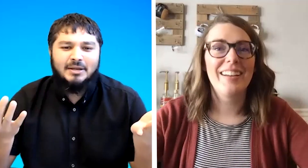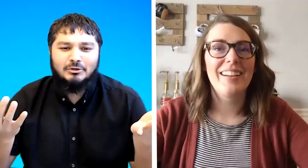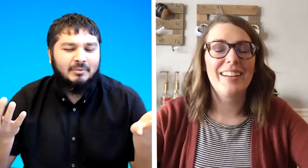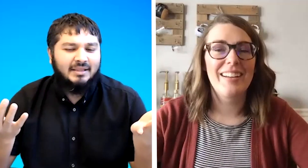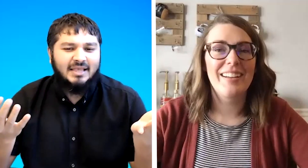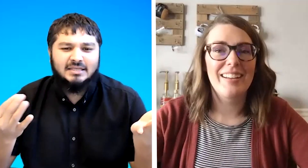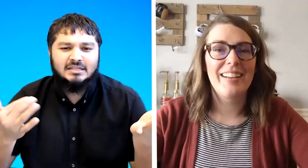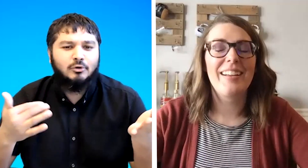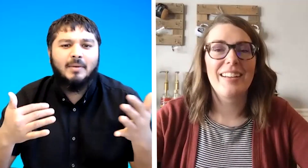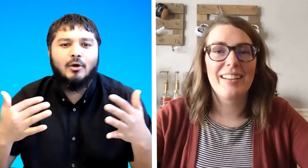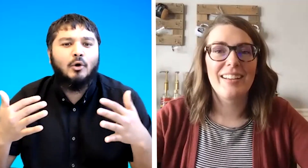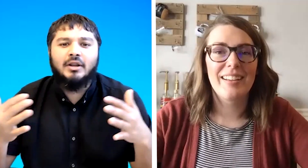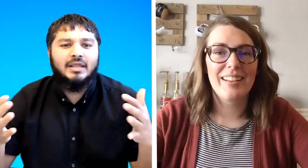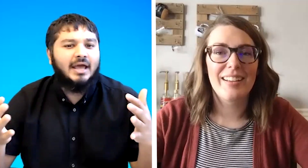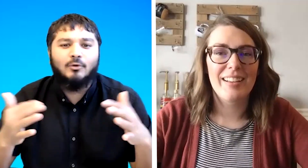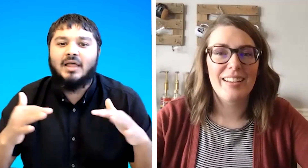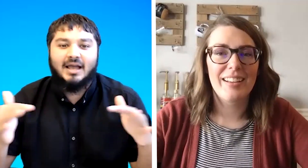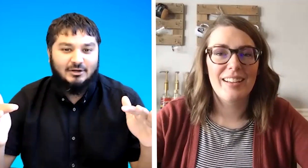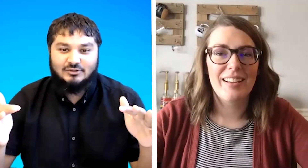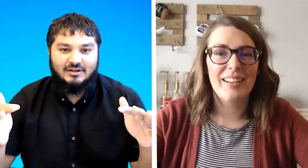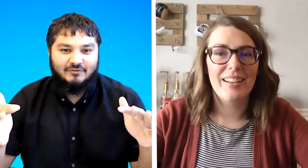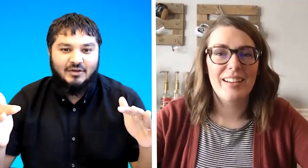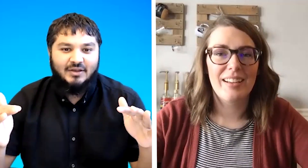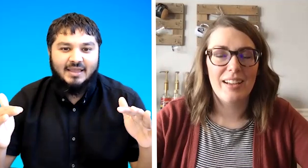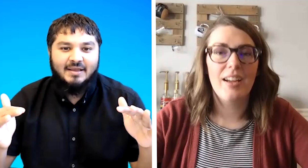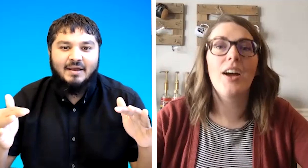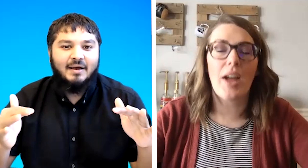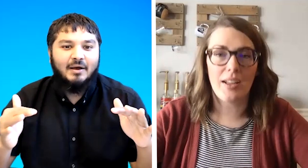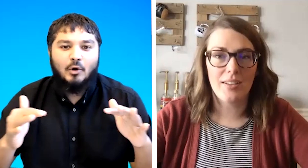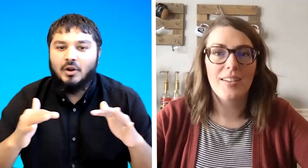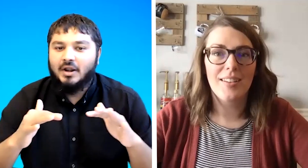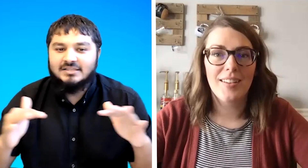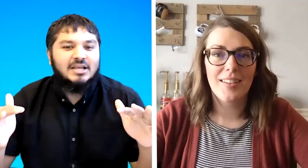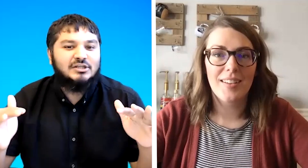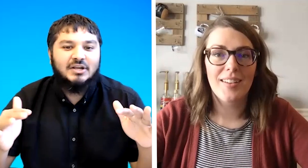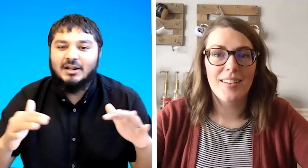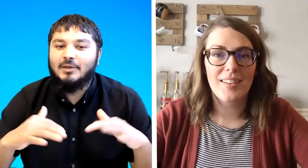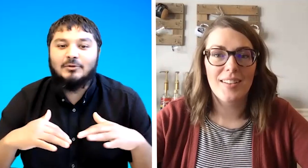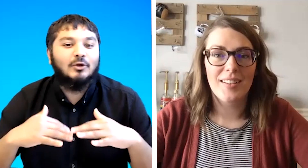to me and they said it's all about colony and all that kind of stuff okay colonization and lots of